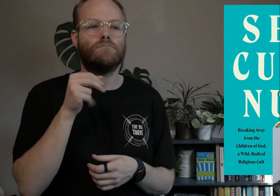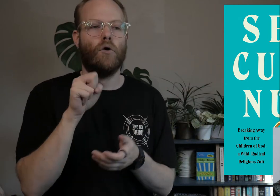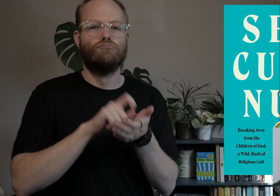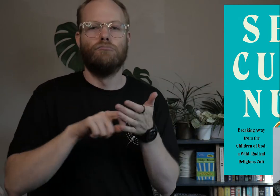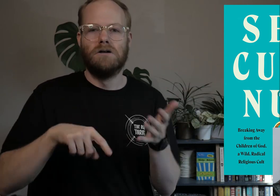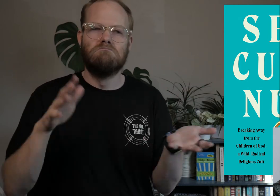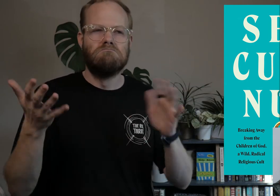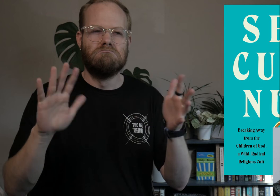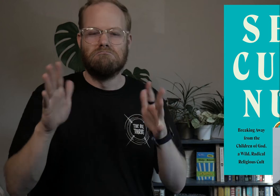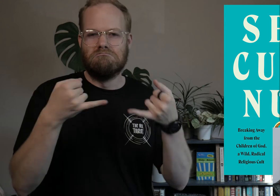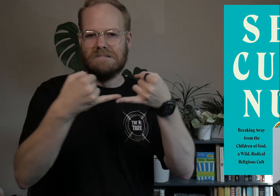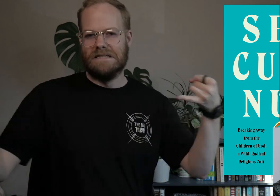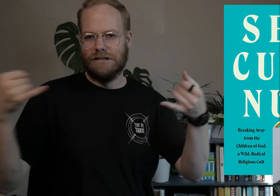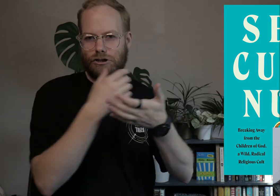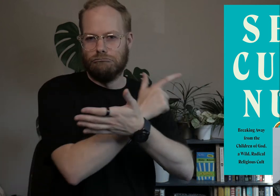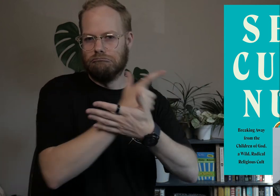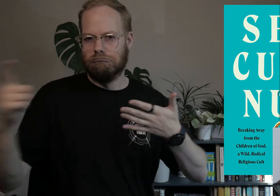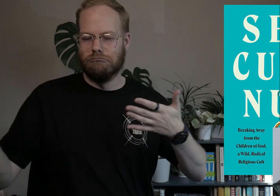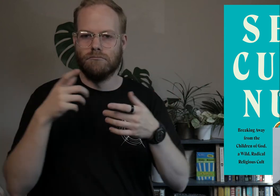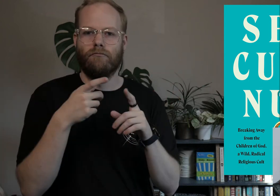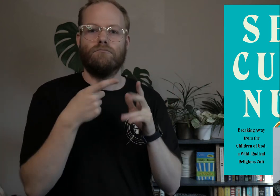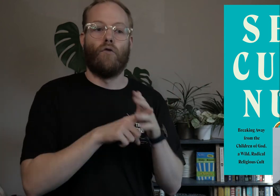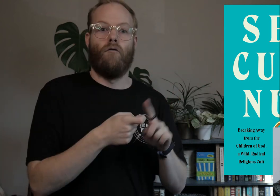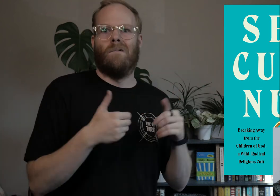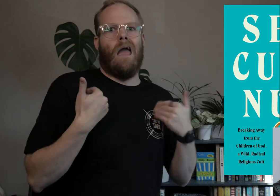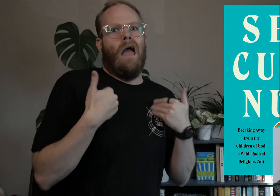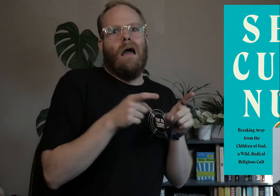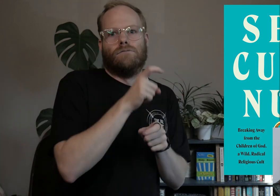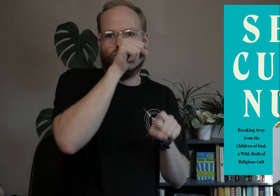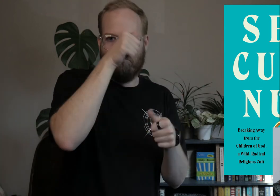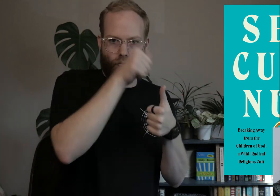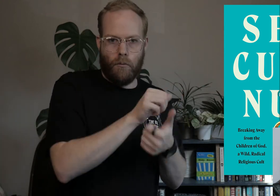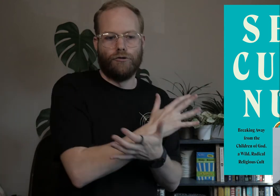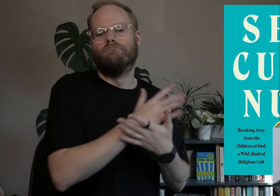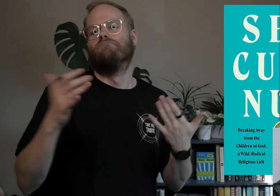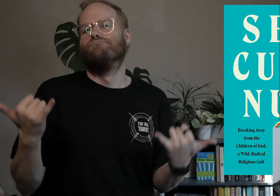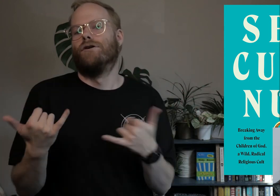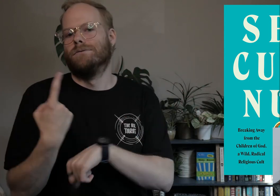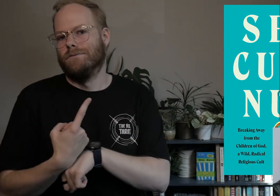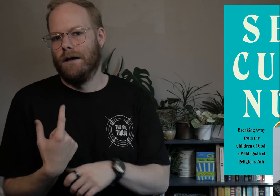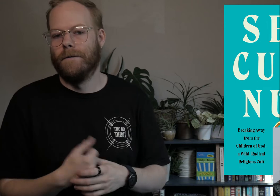Jones writes this more or less linearly, starting from as young as she can remember up to present day.